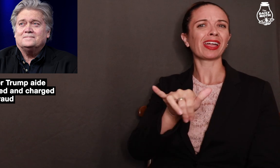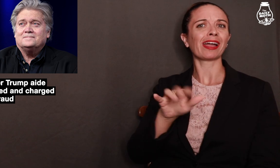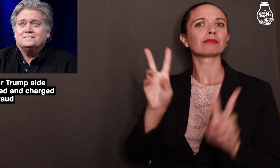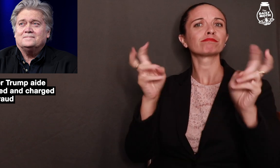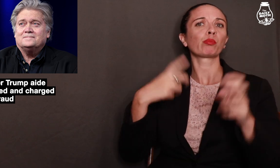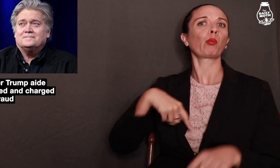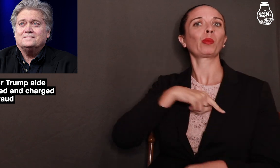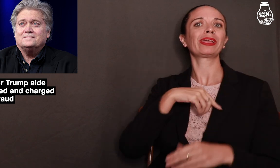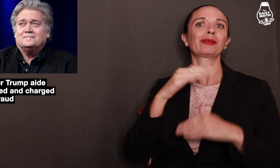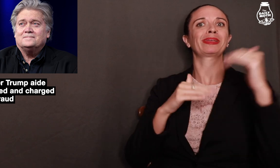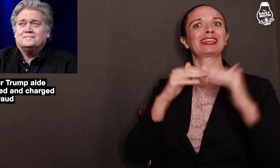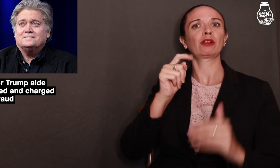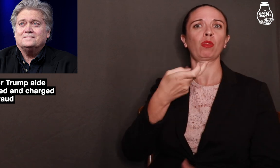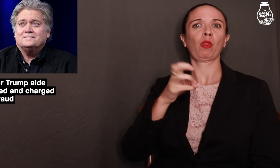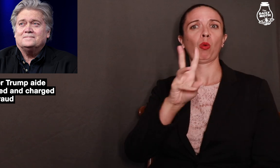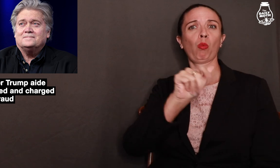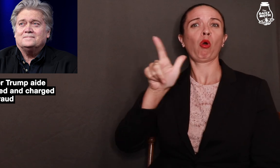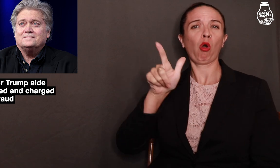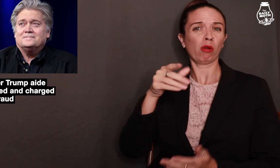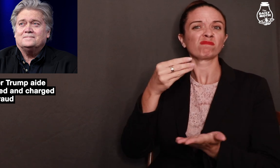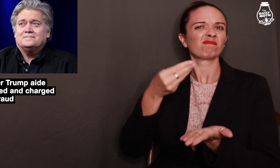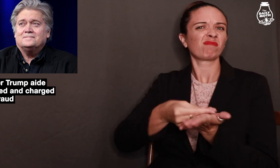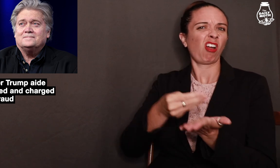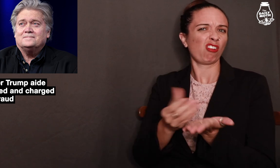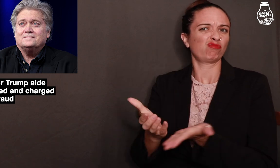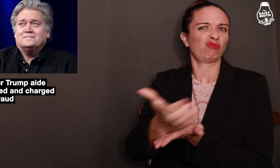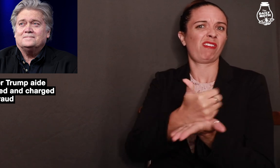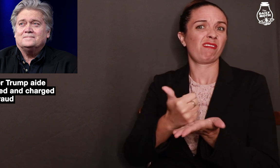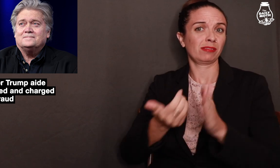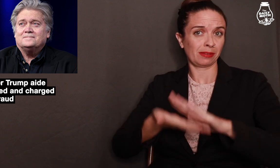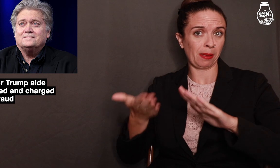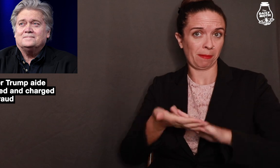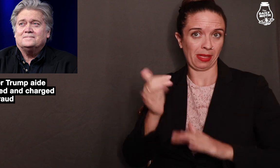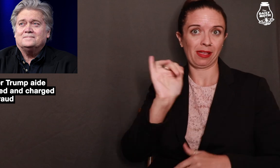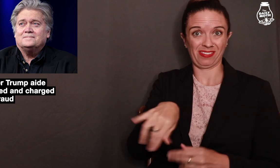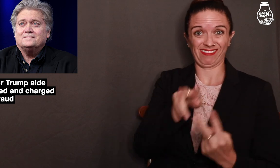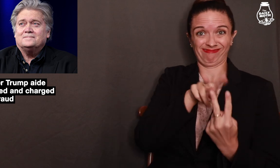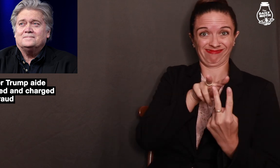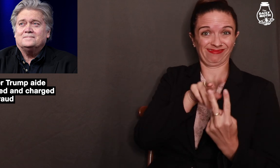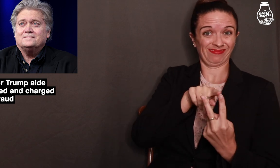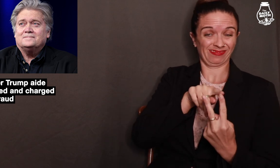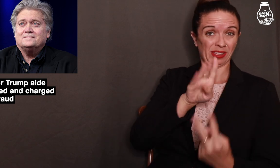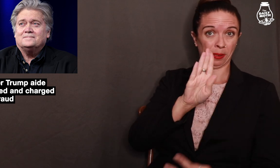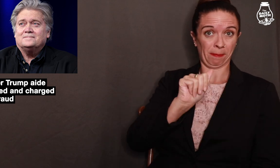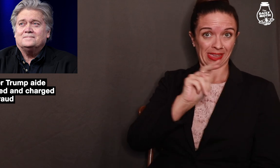"We Build the Wall" is a fundraising campaign that